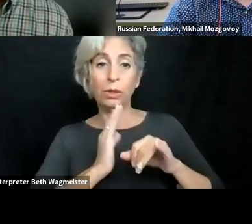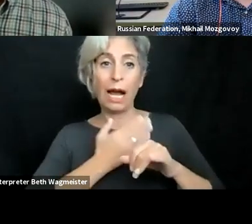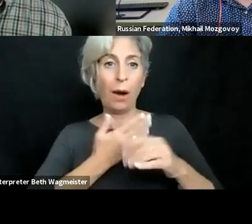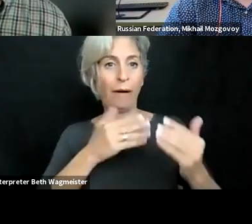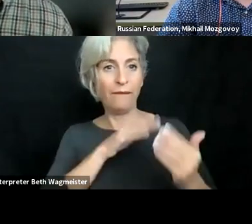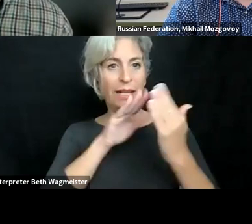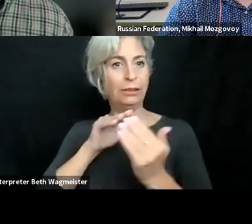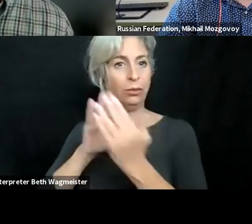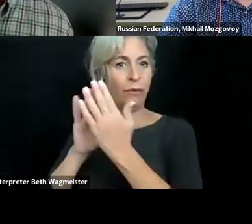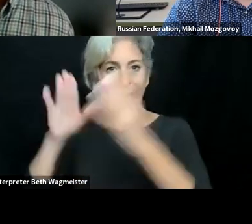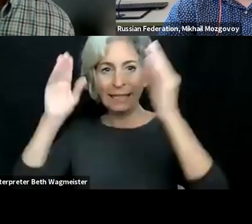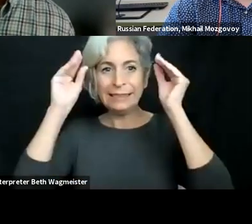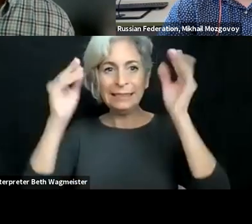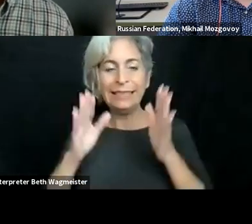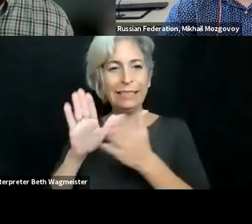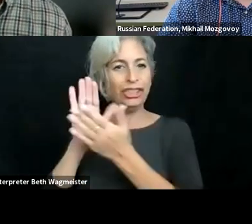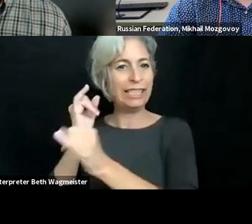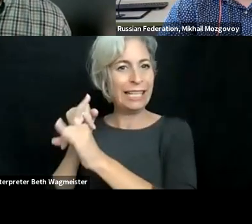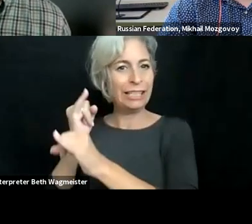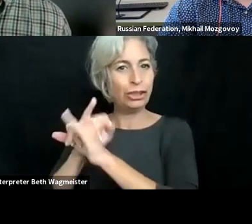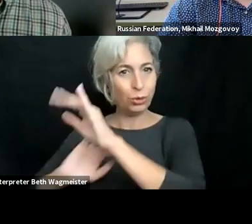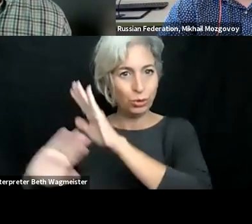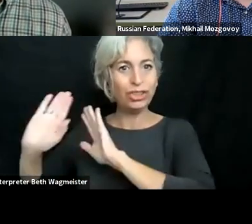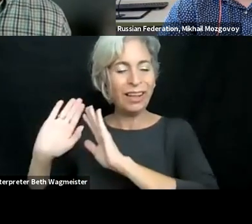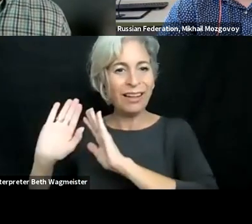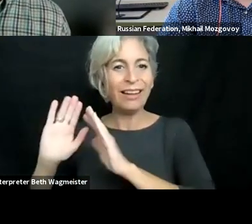I think -- I think our institution is